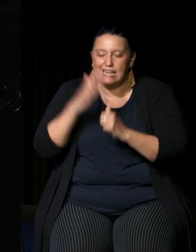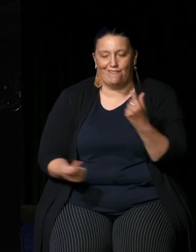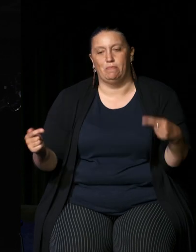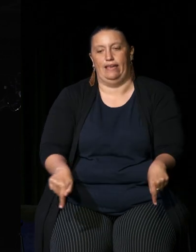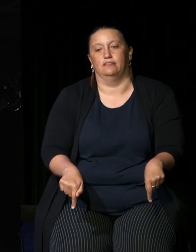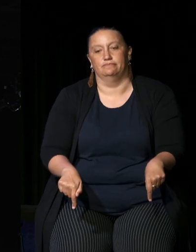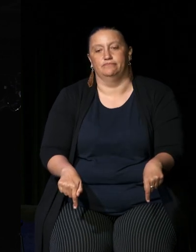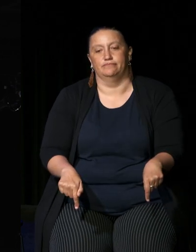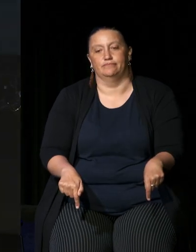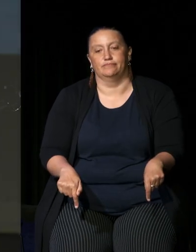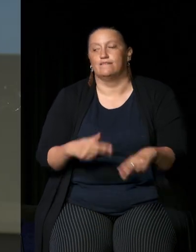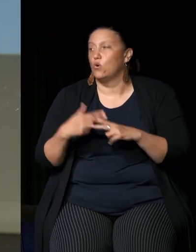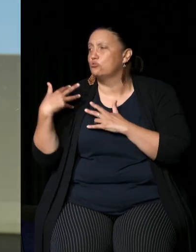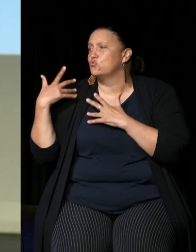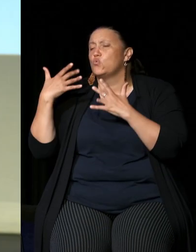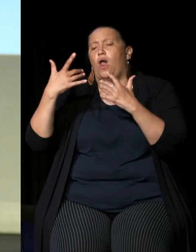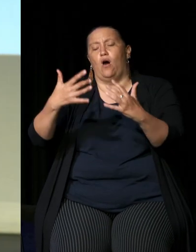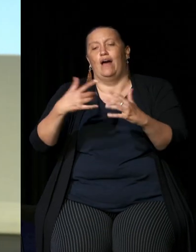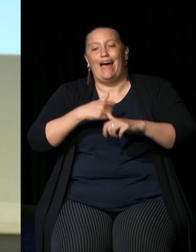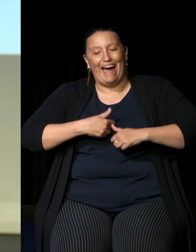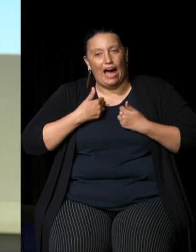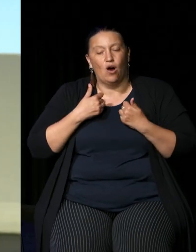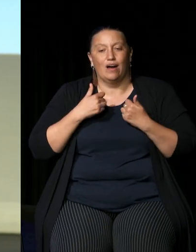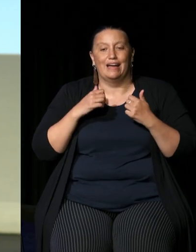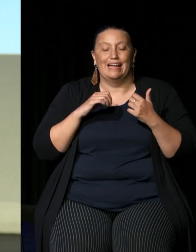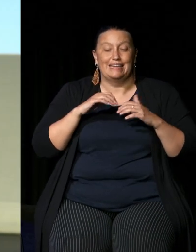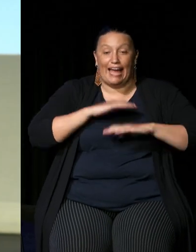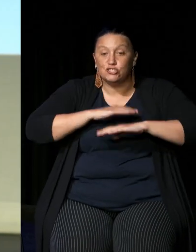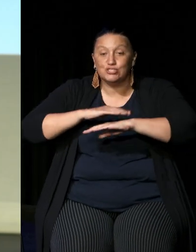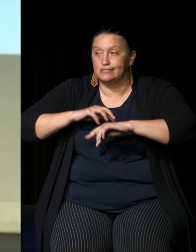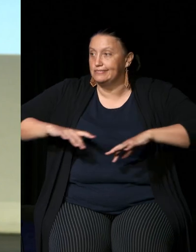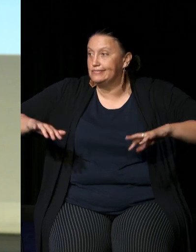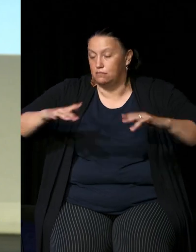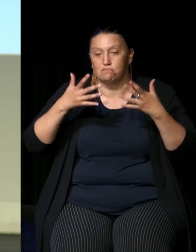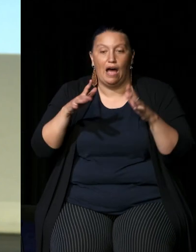you know for too long our Nations have been ignored what we want is a direct voice